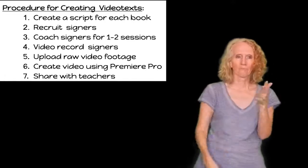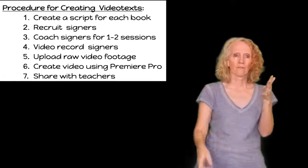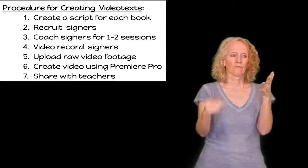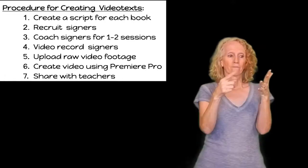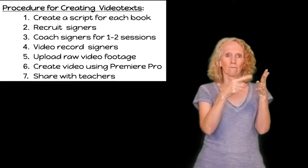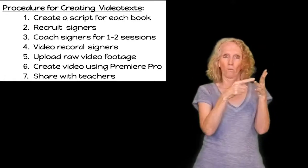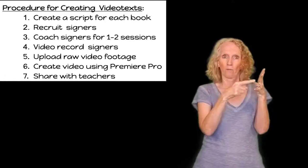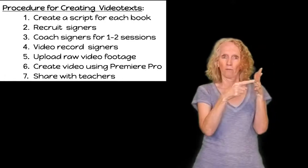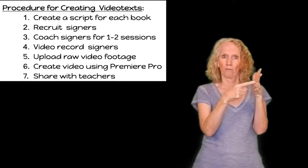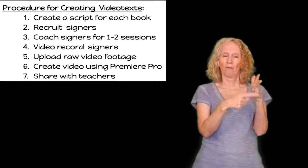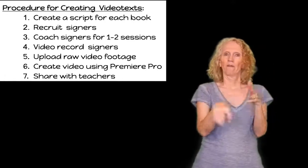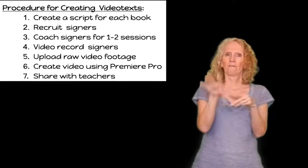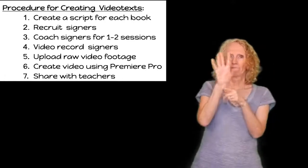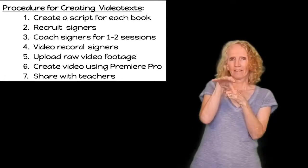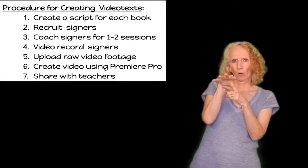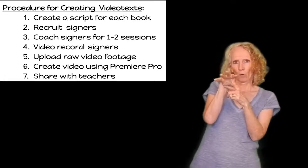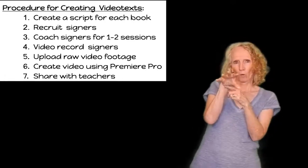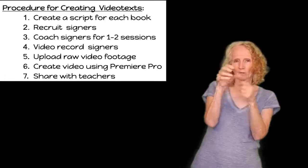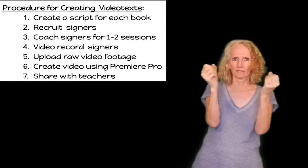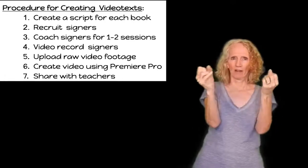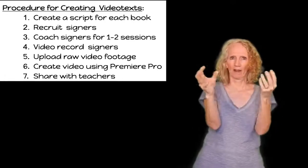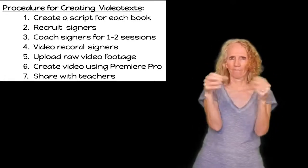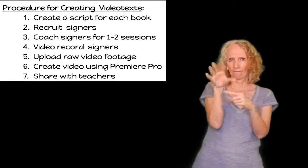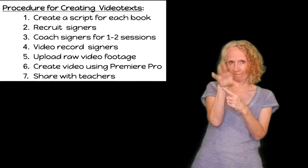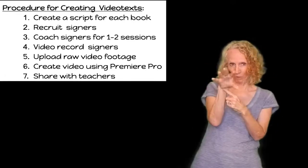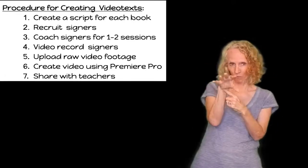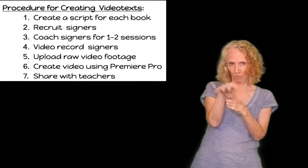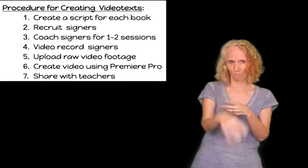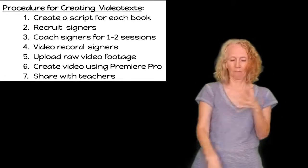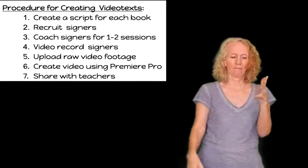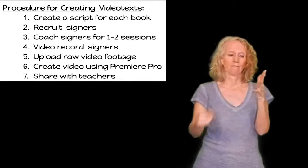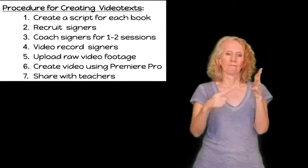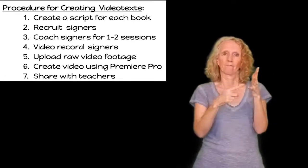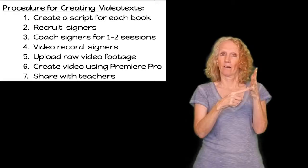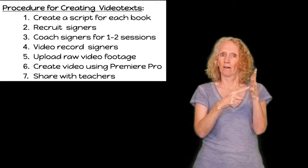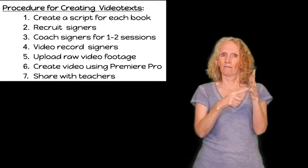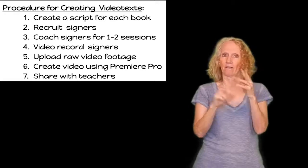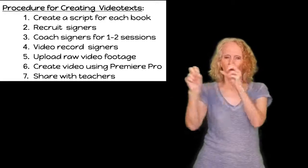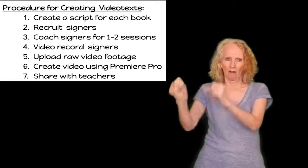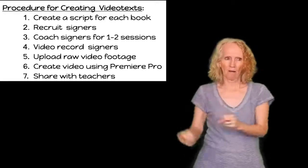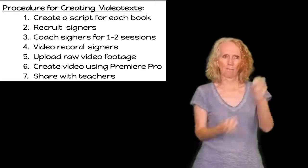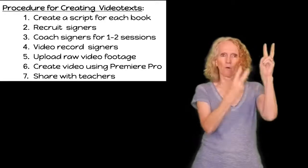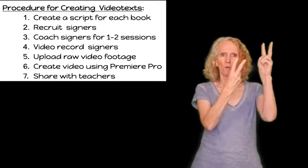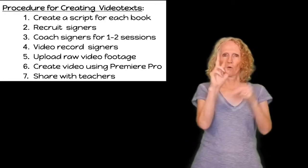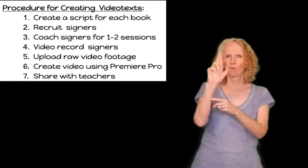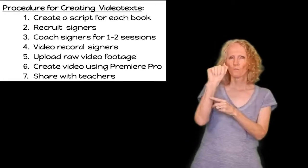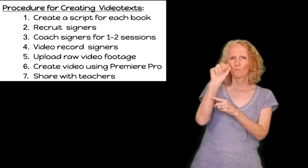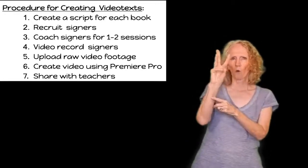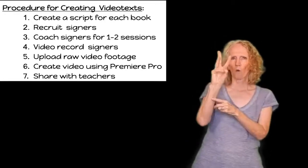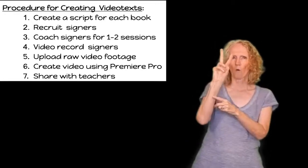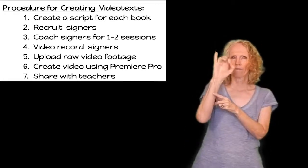fourth step is recording these signers